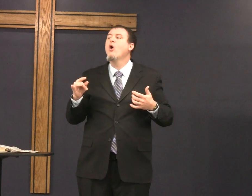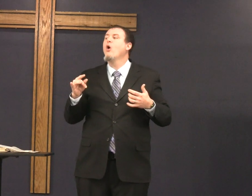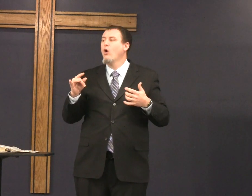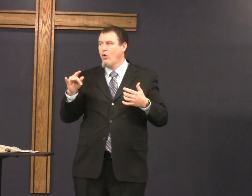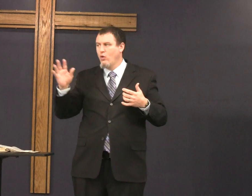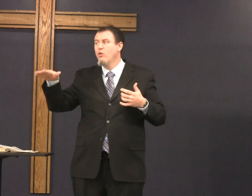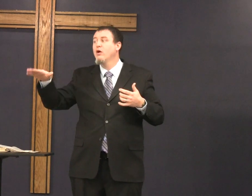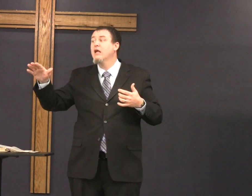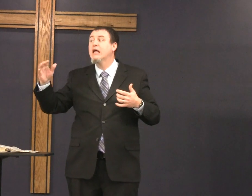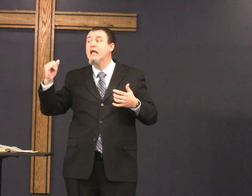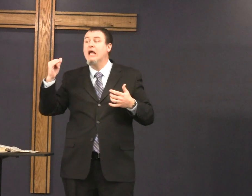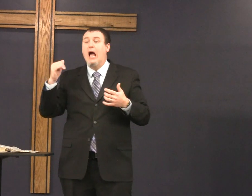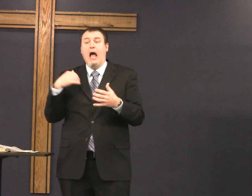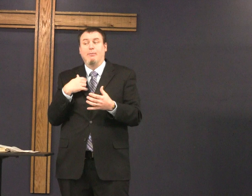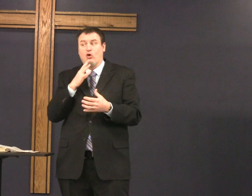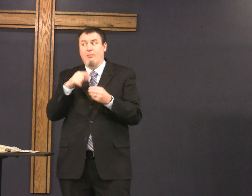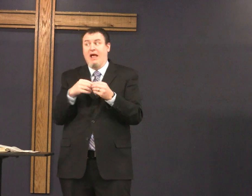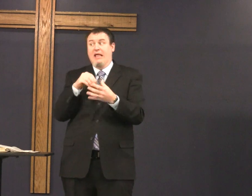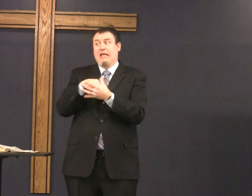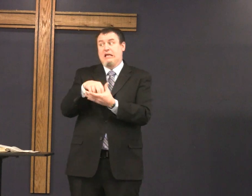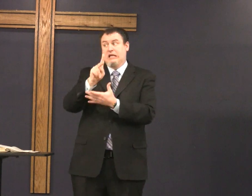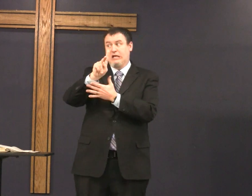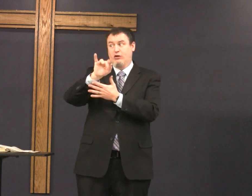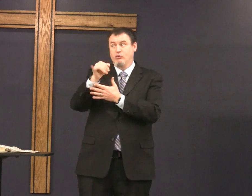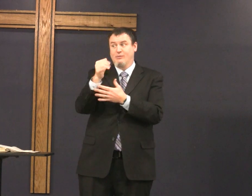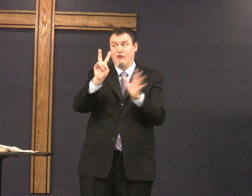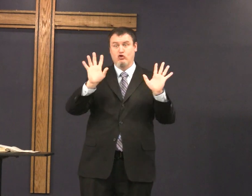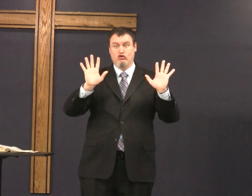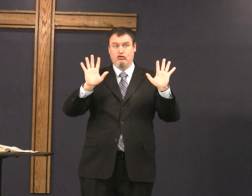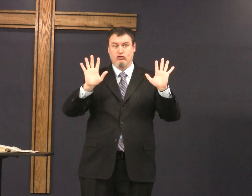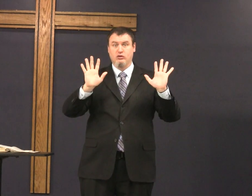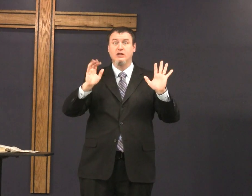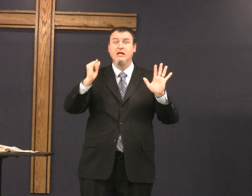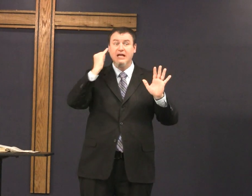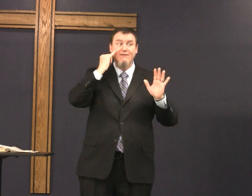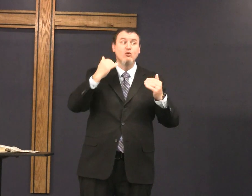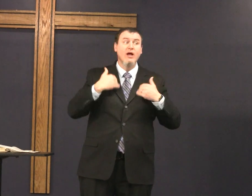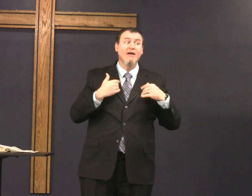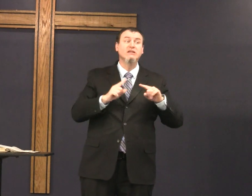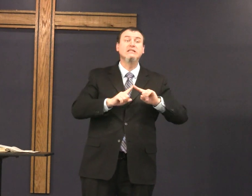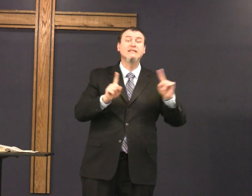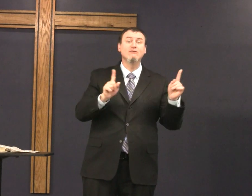and verse 17 I don't think that's the same thing I don't think it's in verse 17.